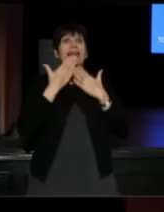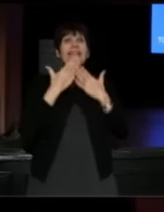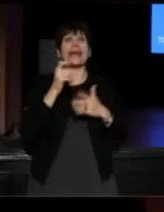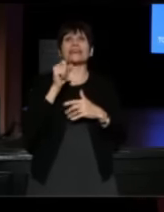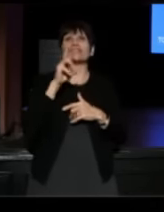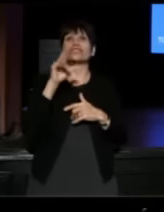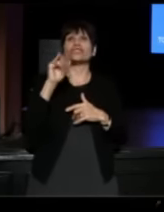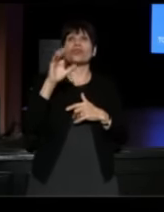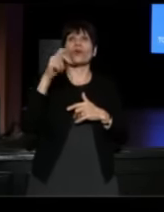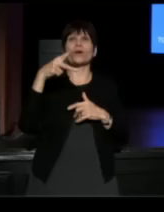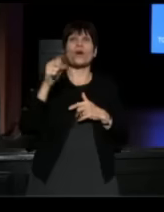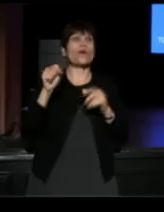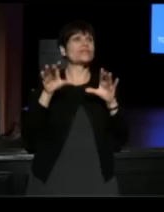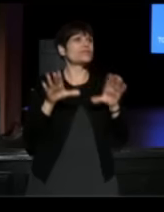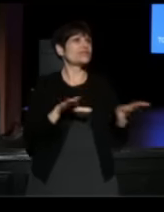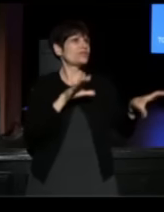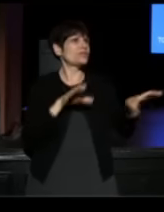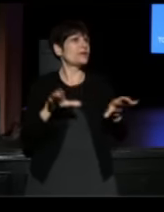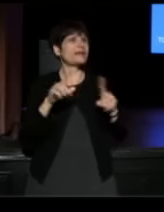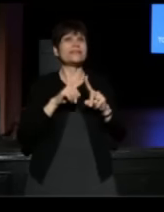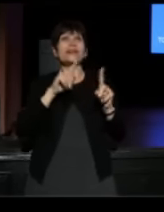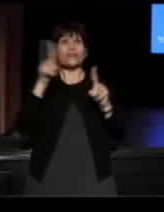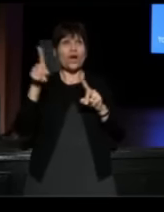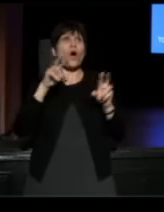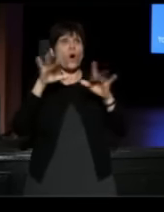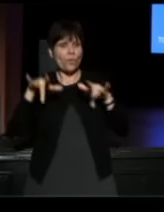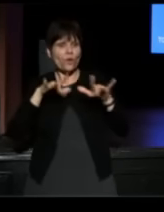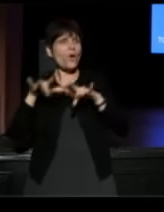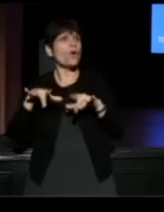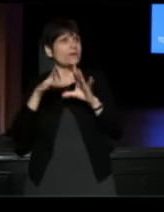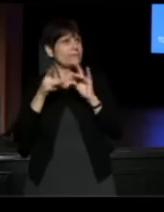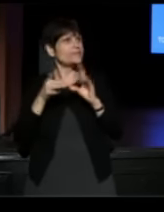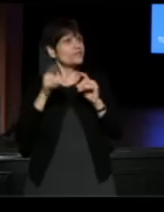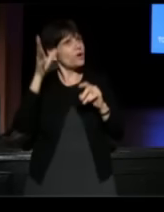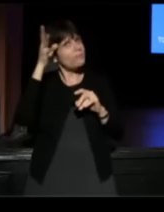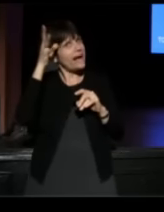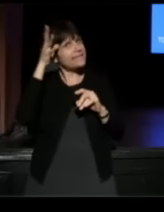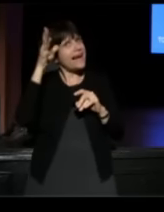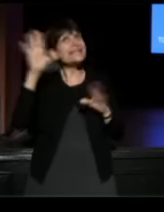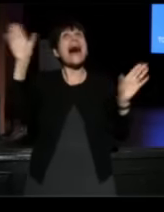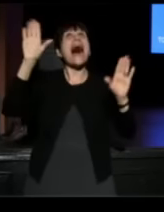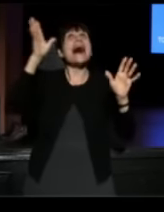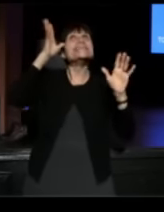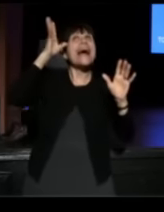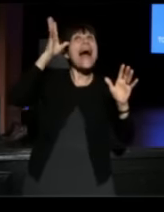You've inspired me to go record the story of my dad who's watching on live stream. Hi Dad!